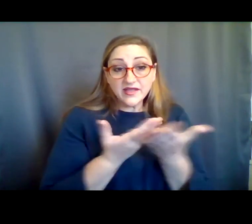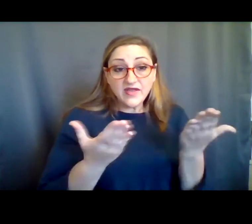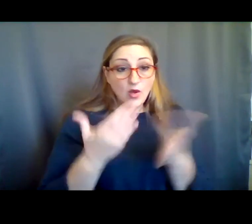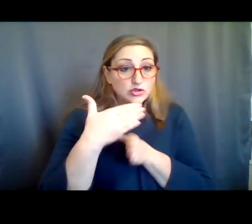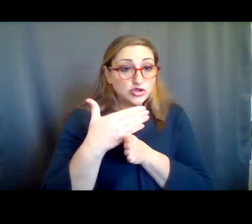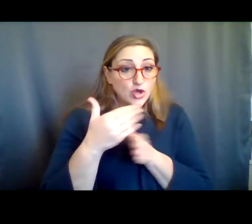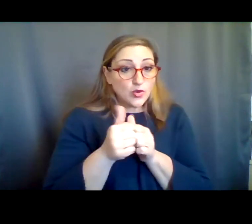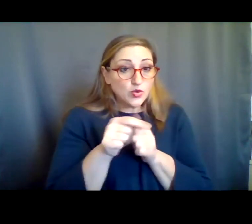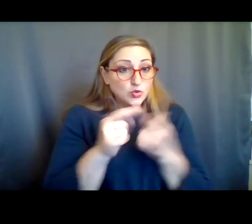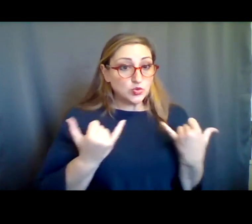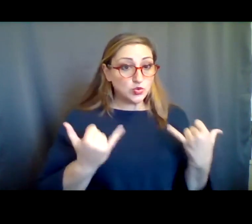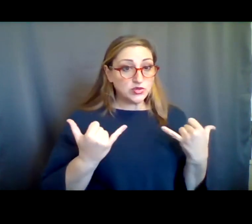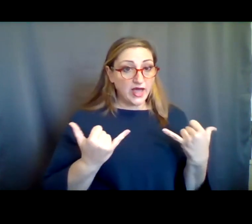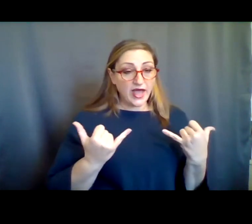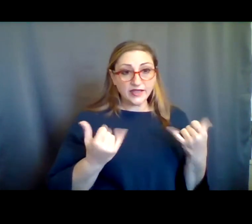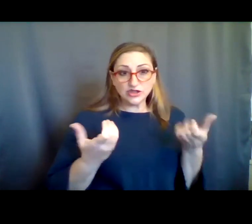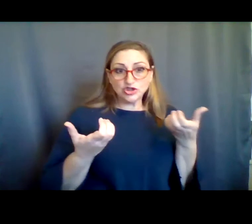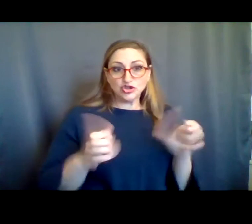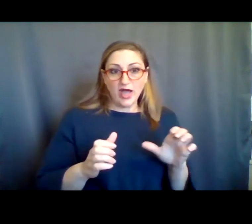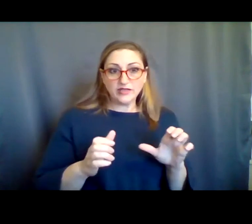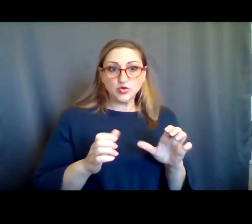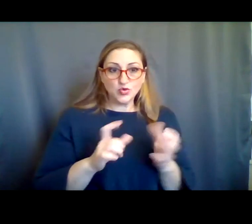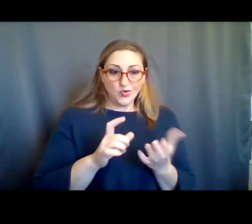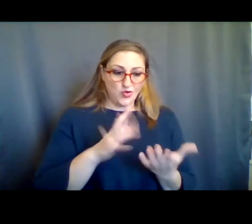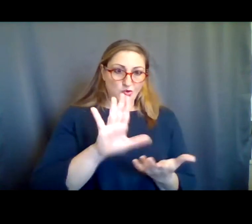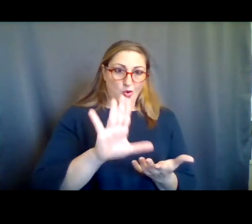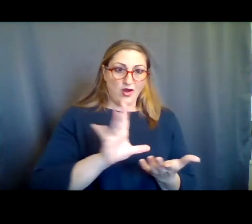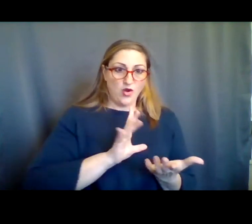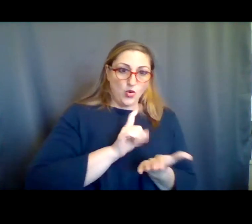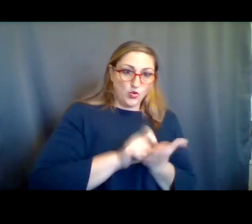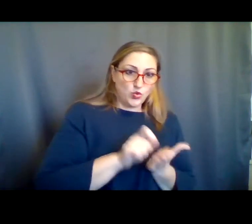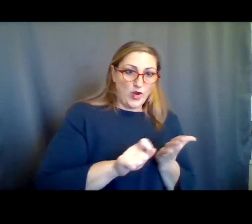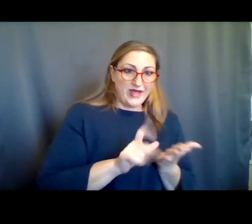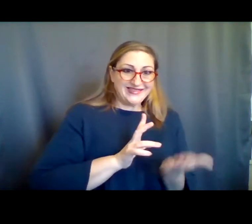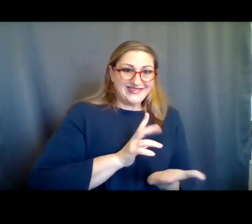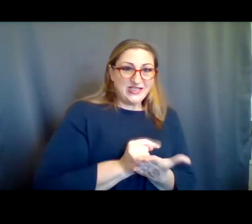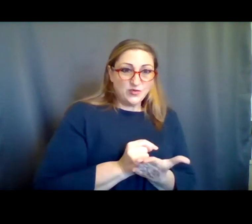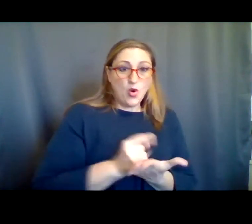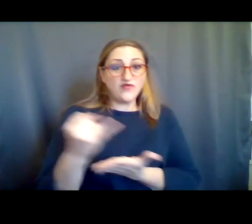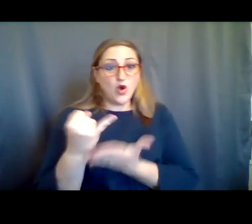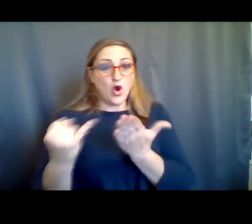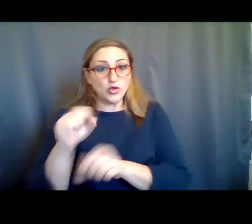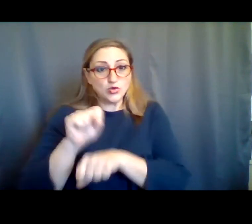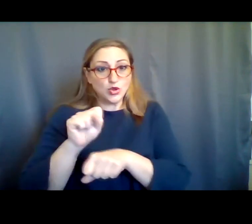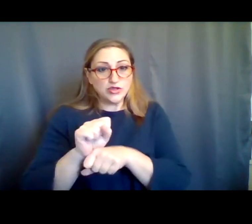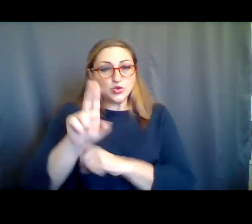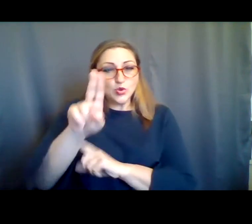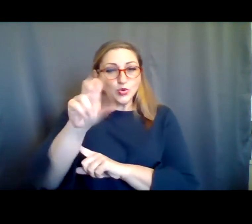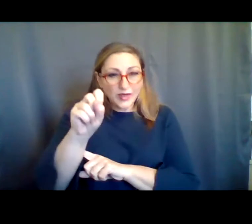is the opportunity to submit written testimony on behalf of arts workers to the U.S.